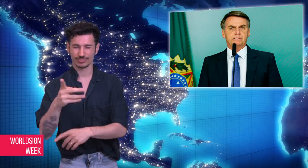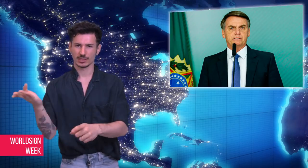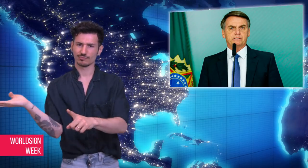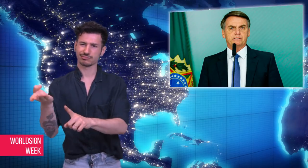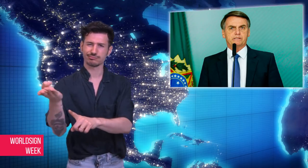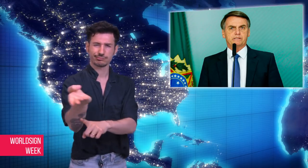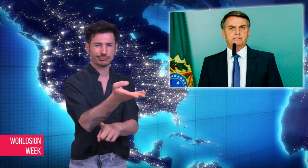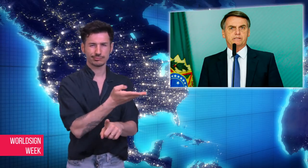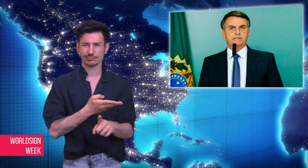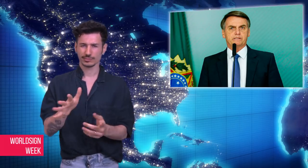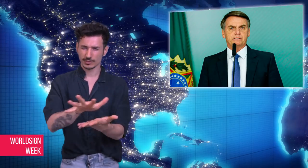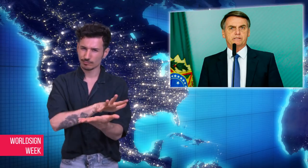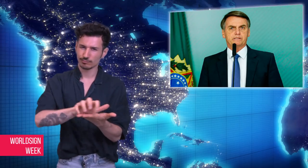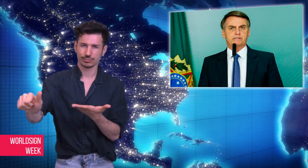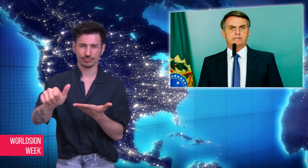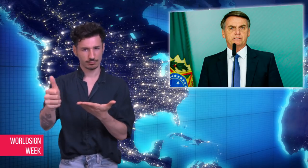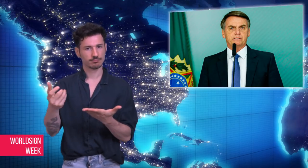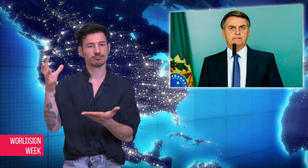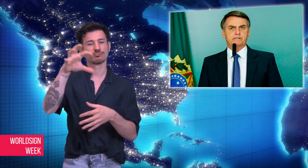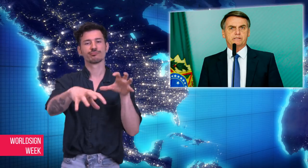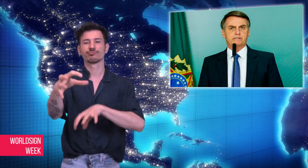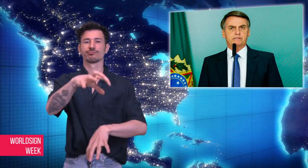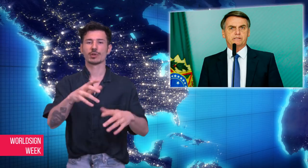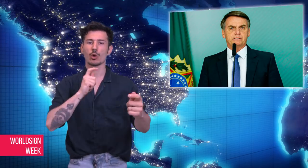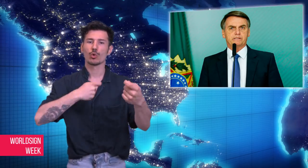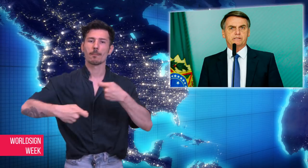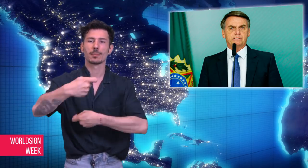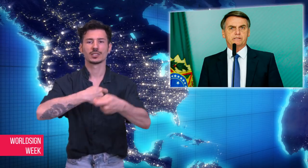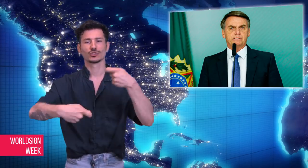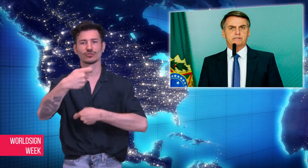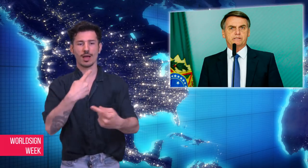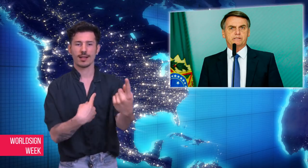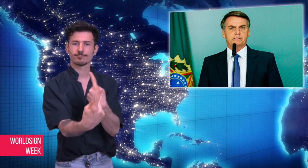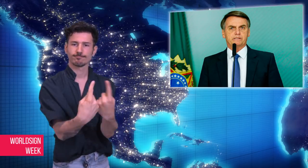This move has alarmed anthropologists and